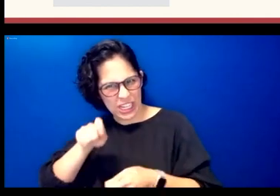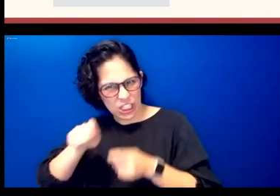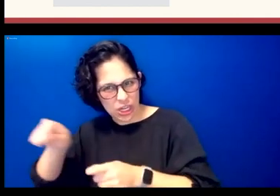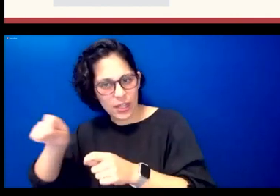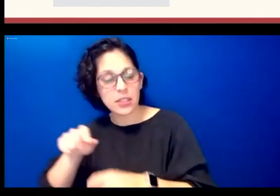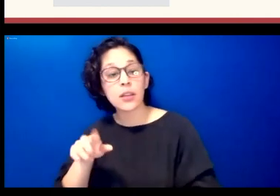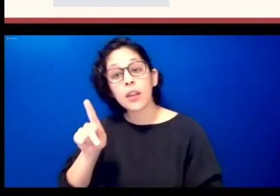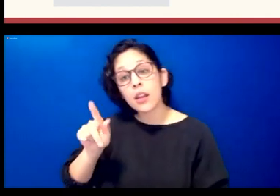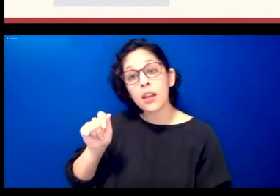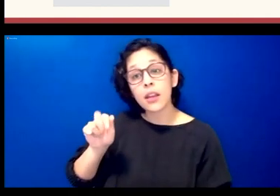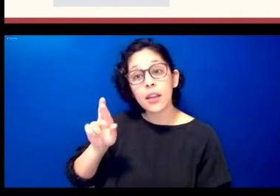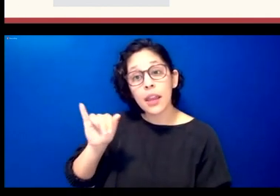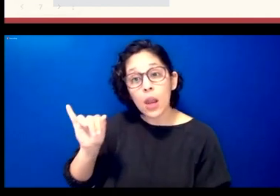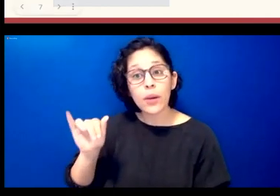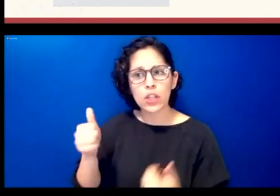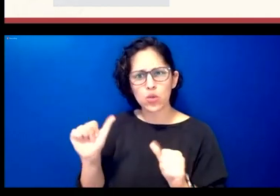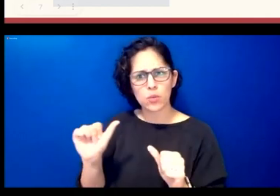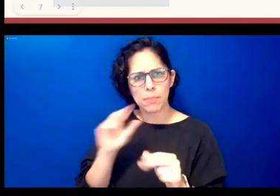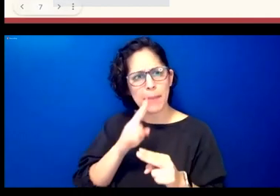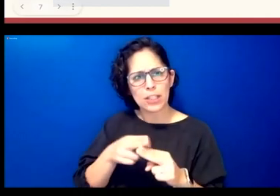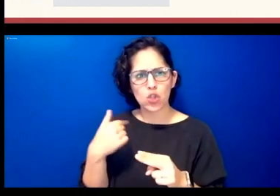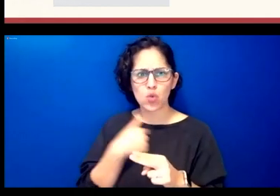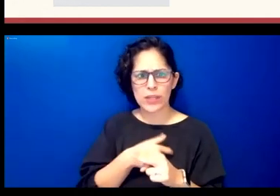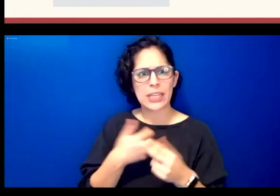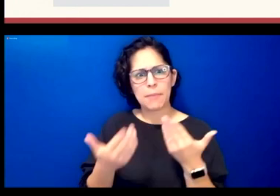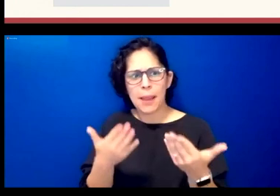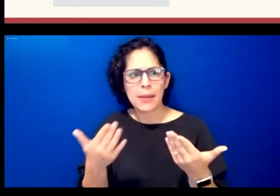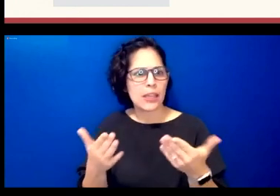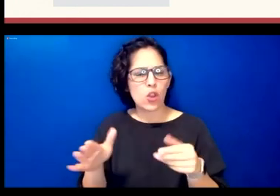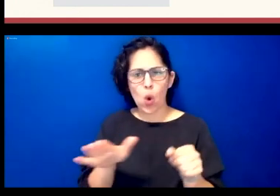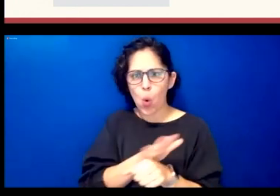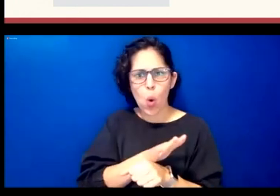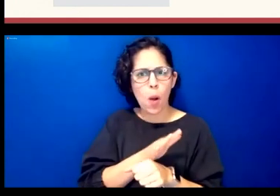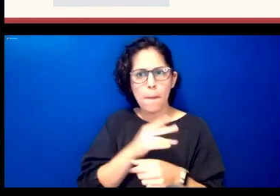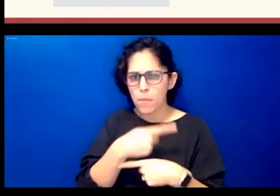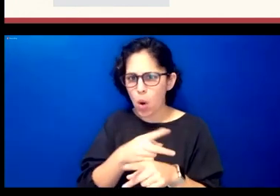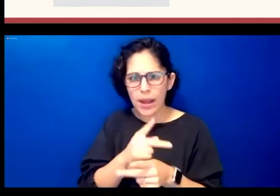to make the whole product in chickasaw could we translate these into chickasaw and that